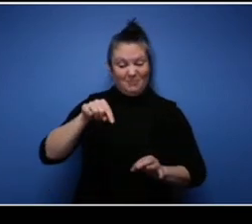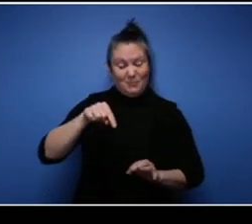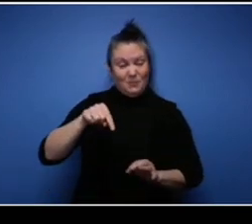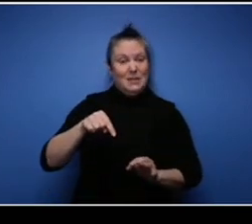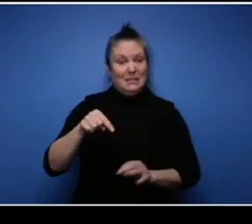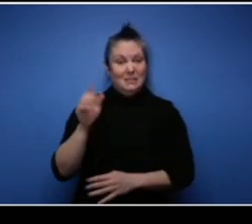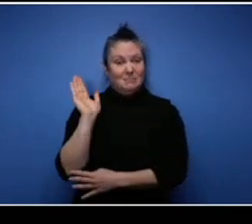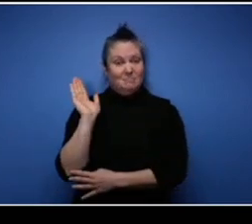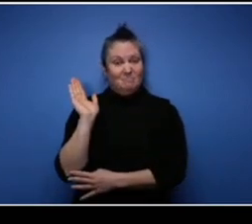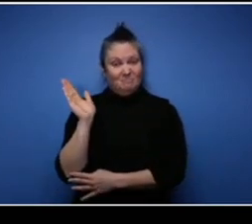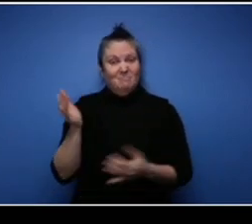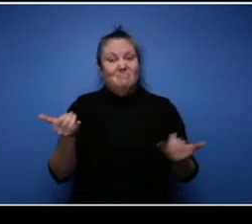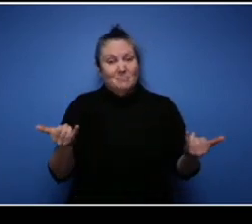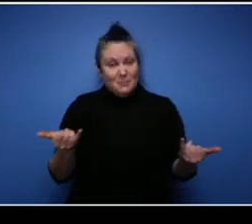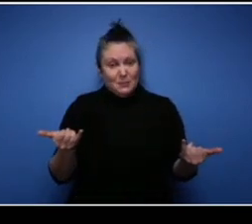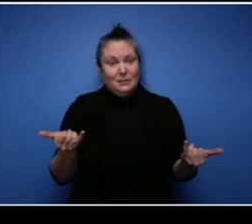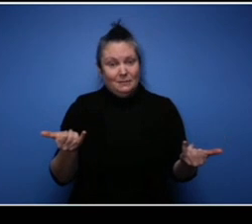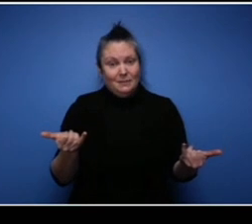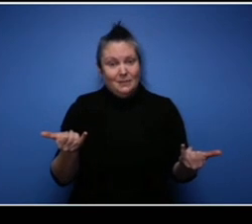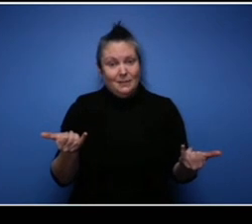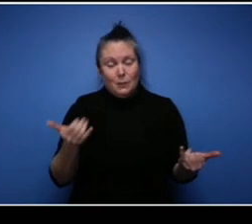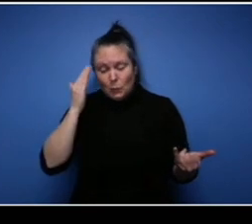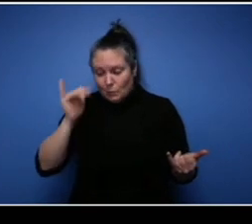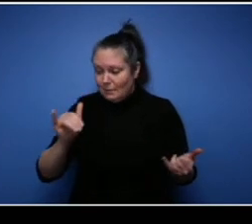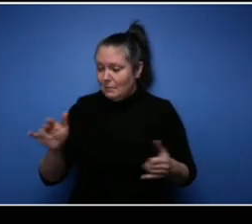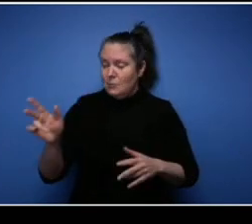know you have people that are in your corner that want to support you and have your back.